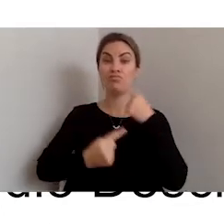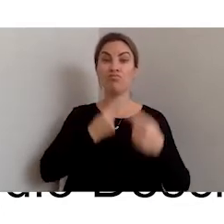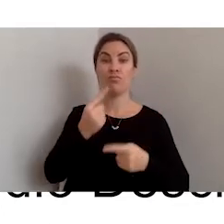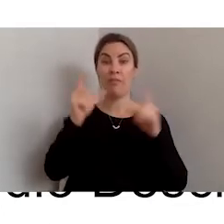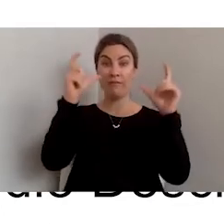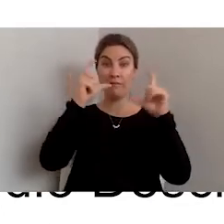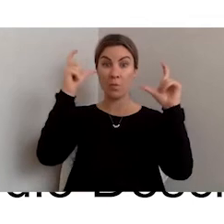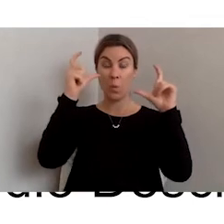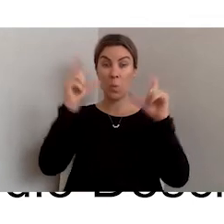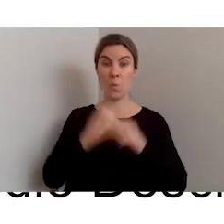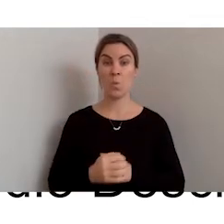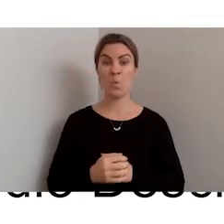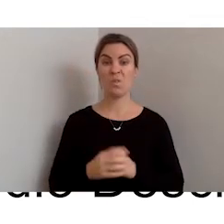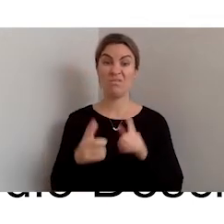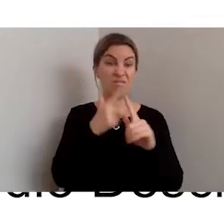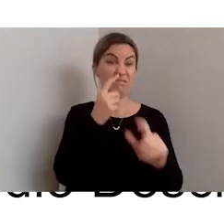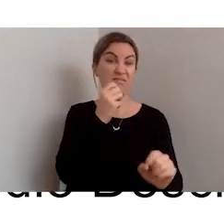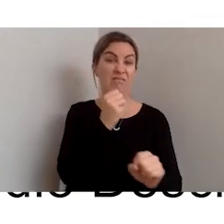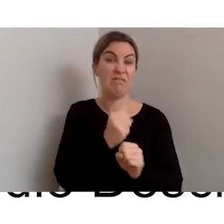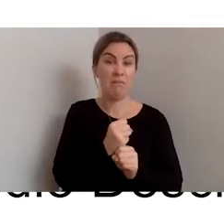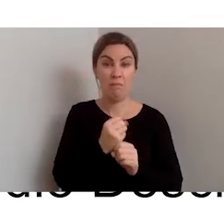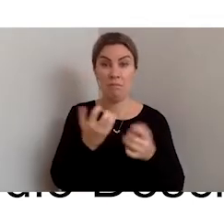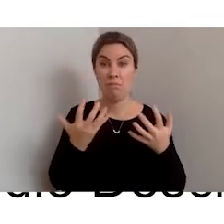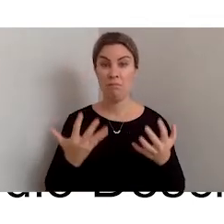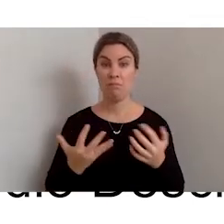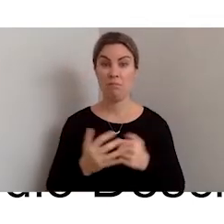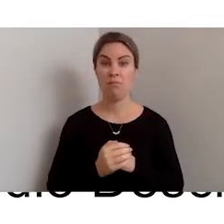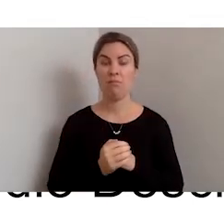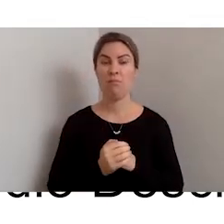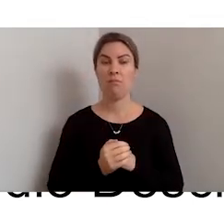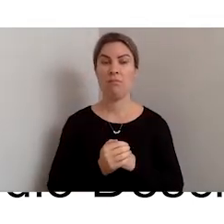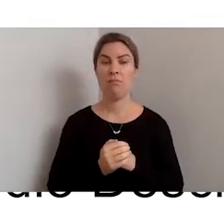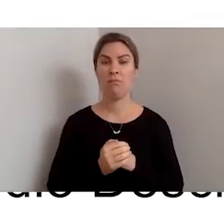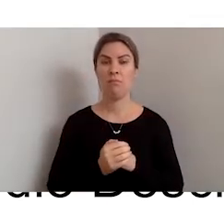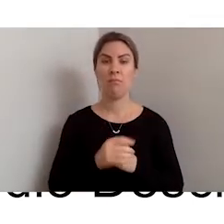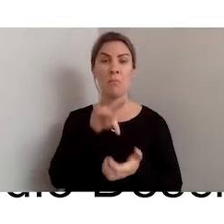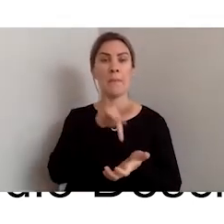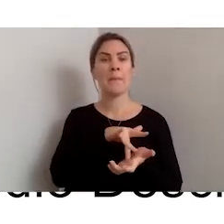By example, you could just say, "A middle-aged man reading